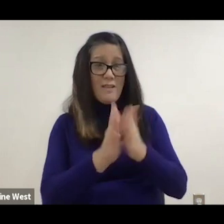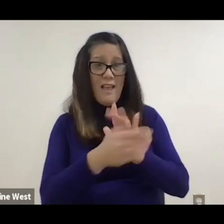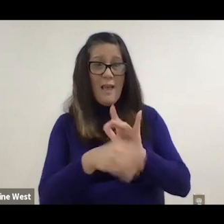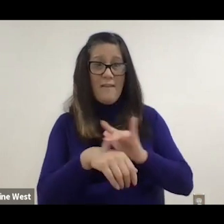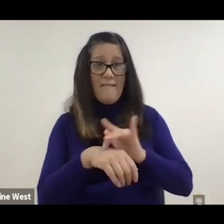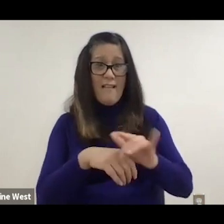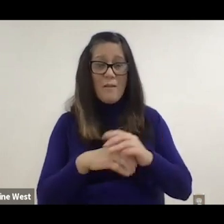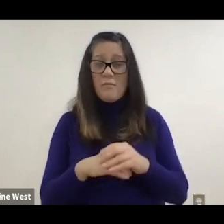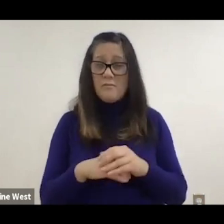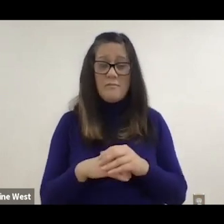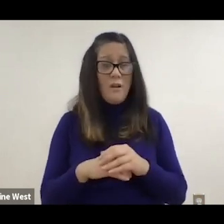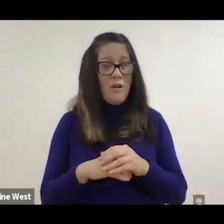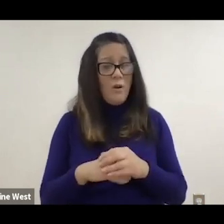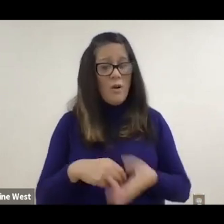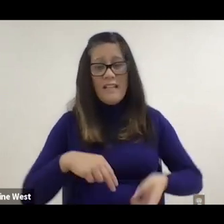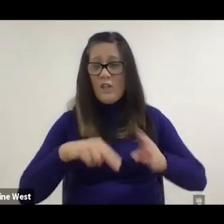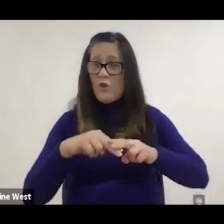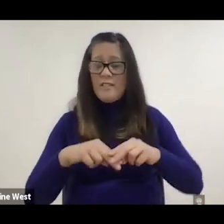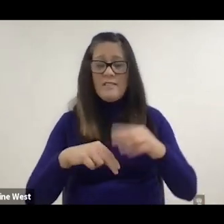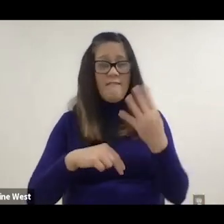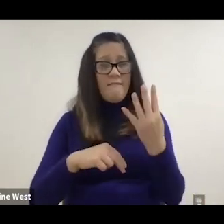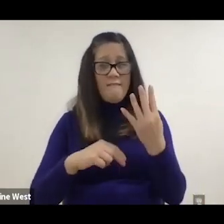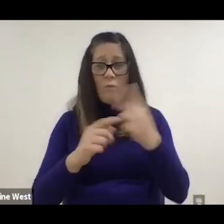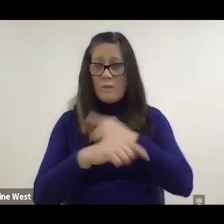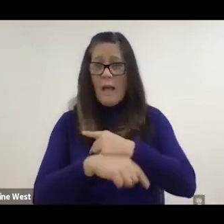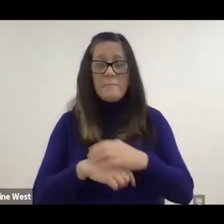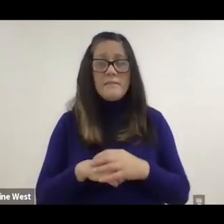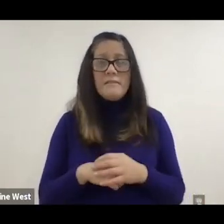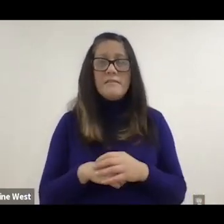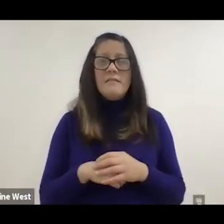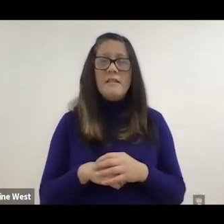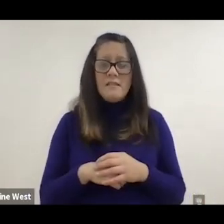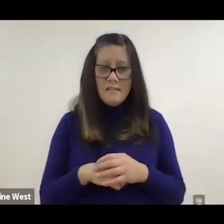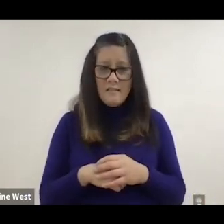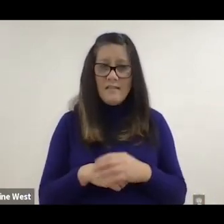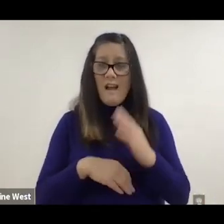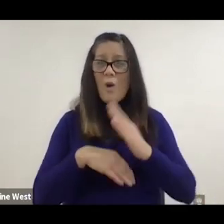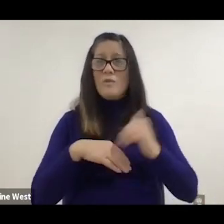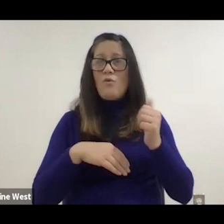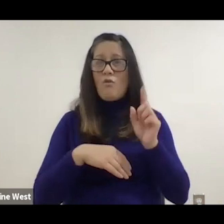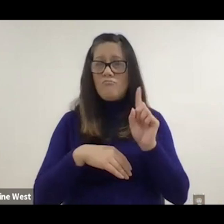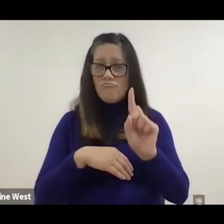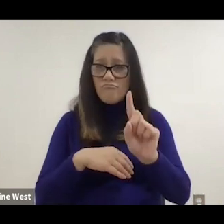Went up by 4 fold. So I even got called to come in and